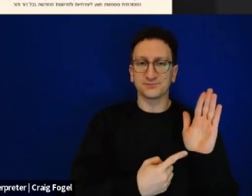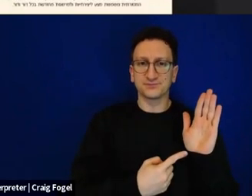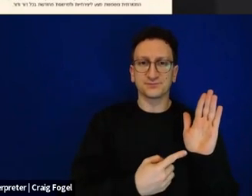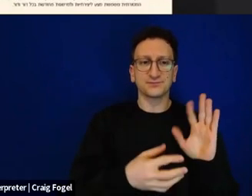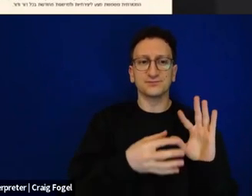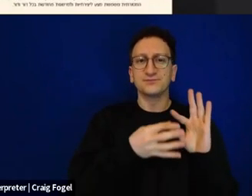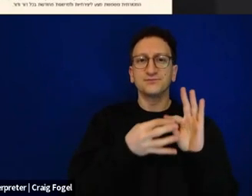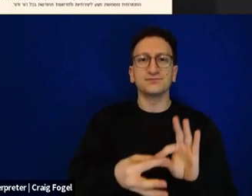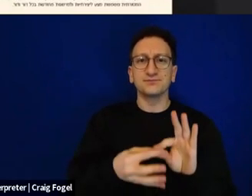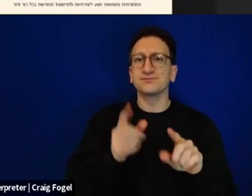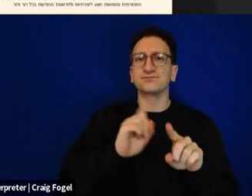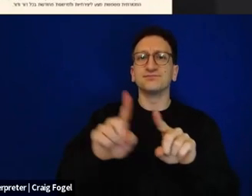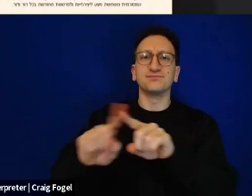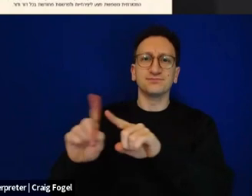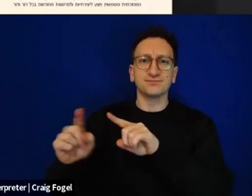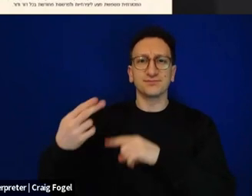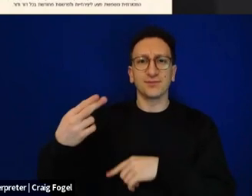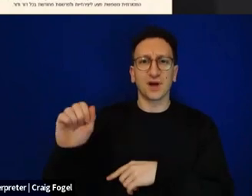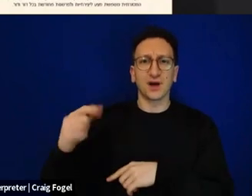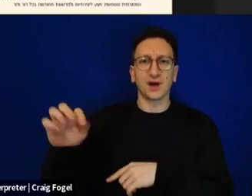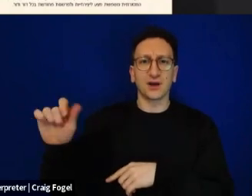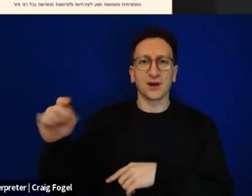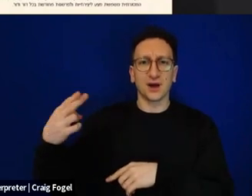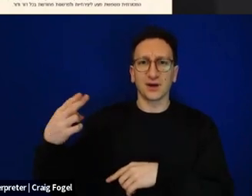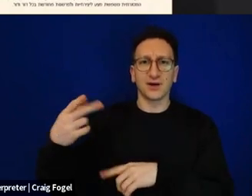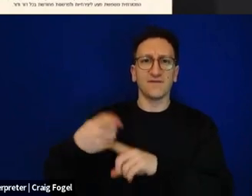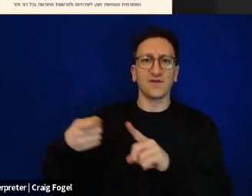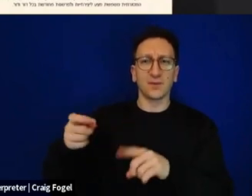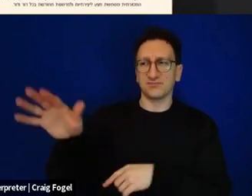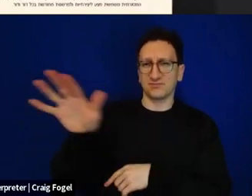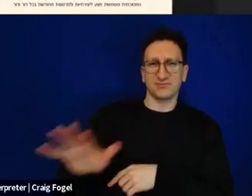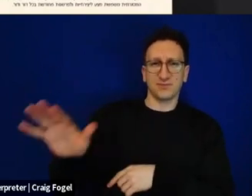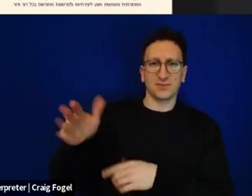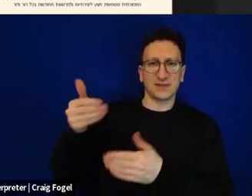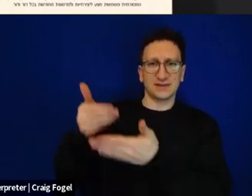been written around the Gaza Strip, in the Kibbutzim, in the moshavim,